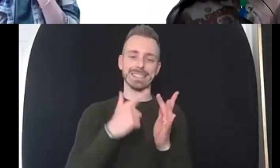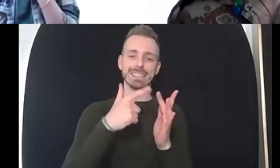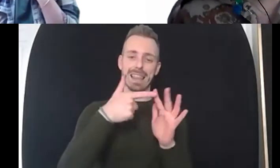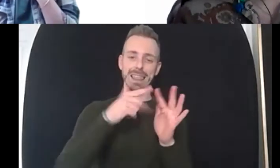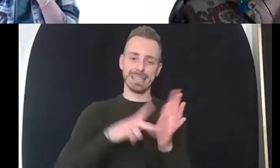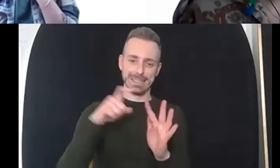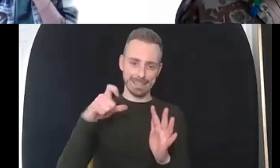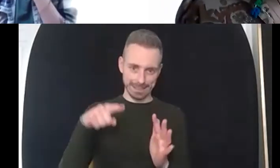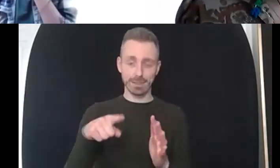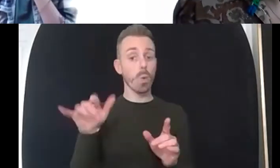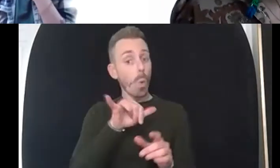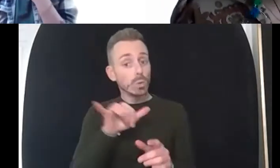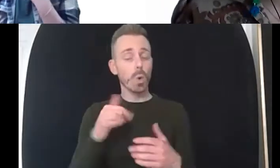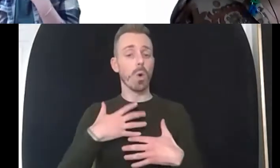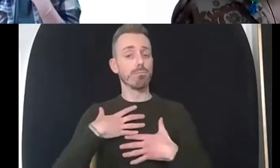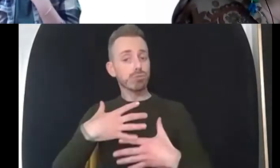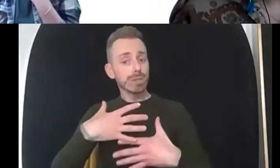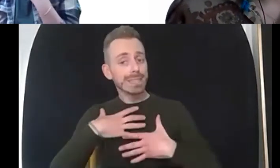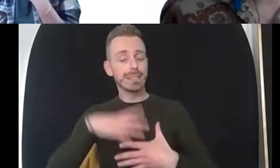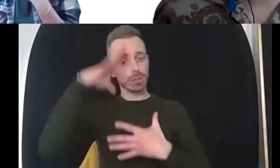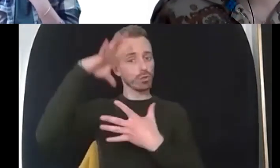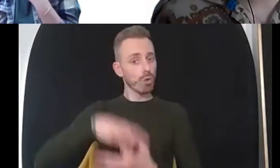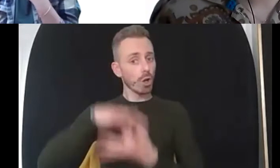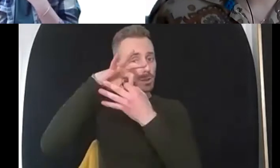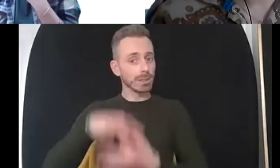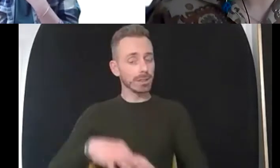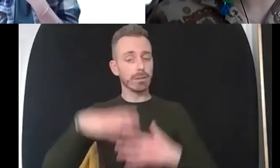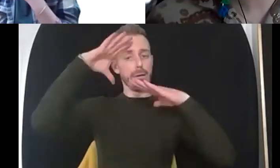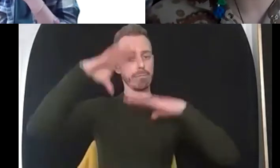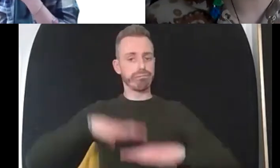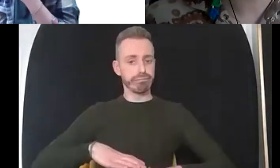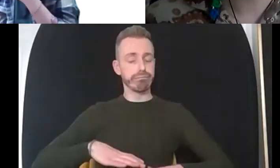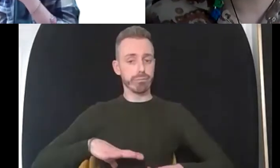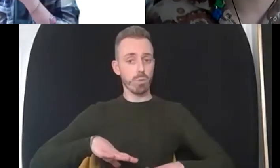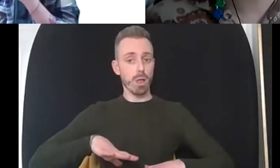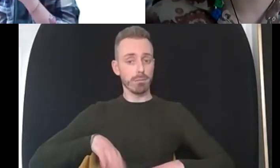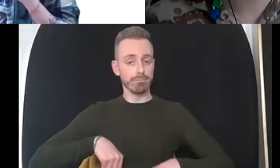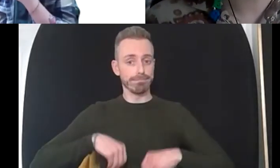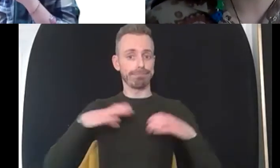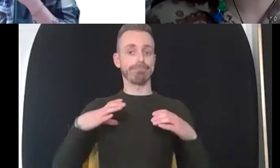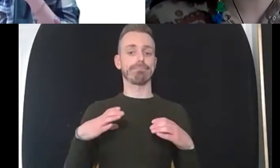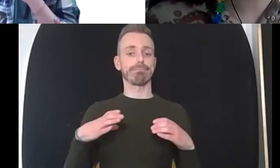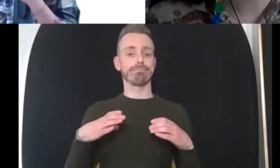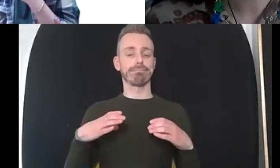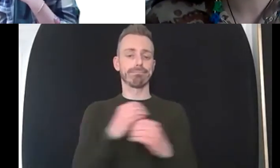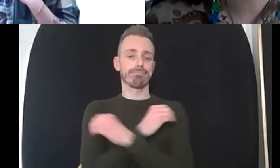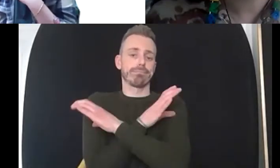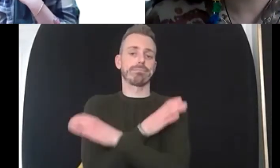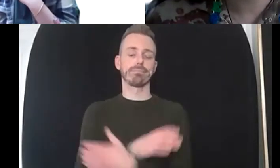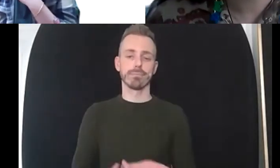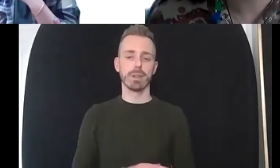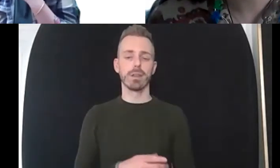as well yeah absolutely um so the next question um is around self-acceptance and it's how can